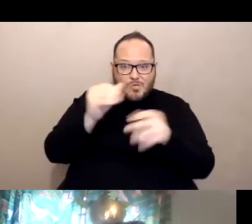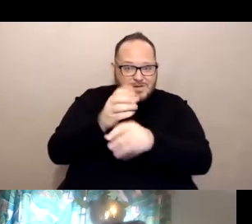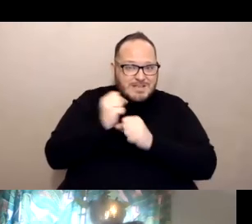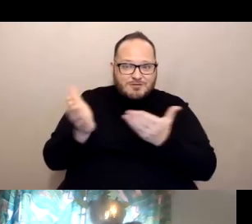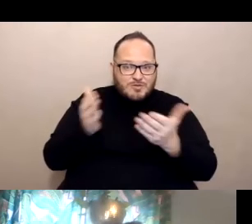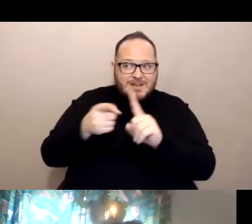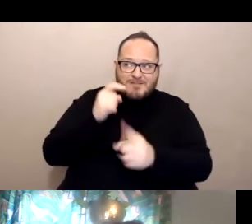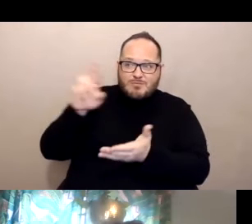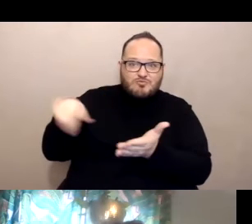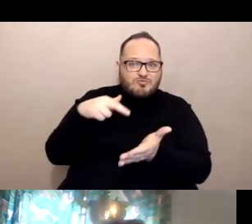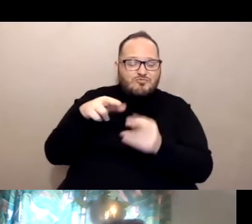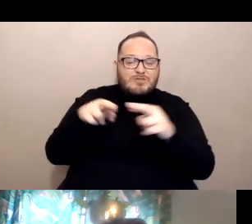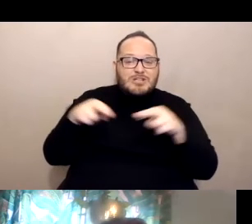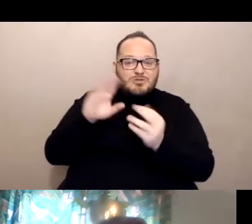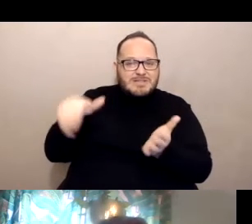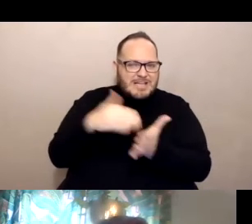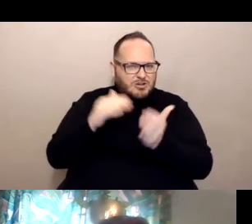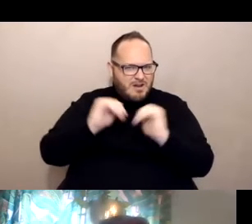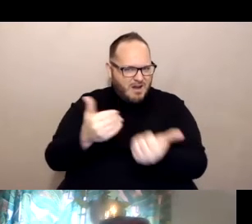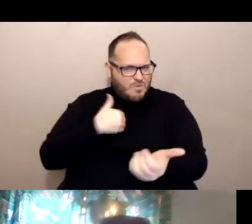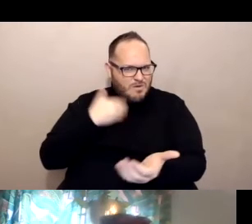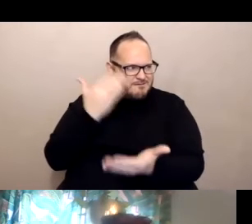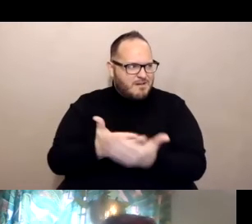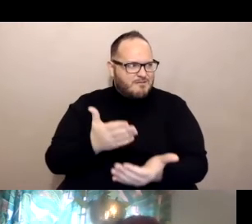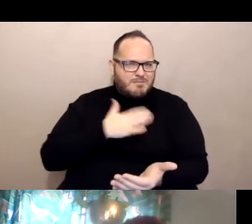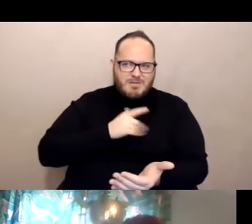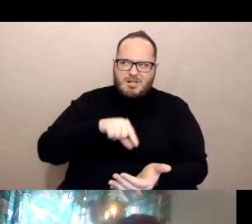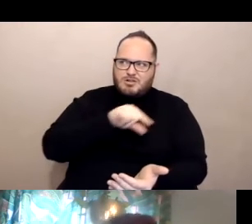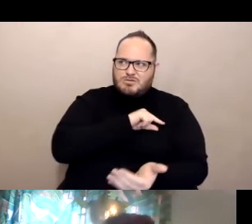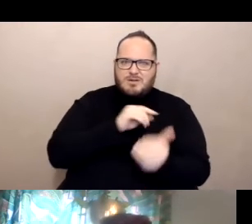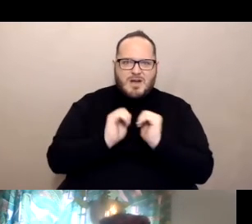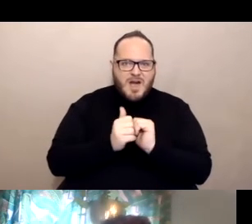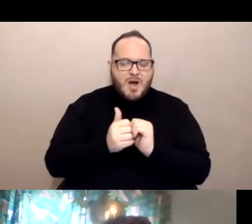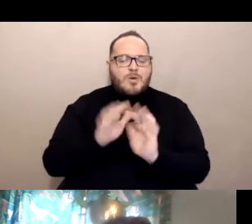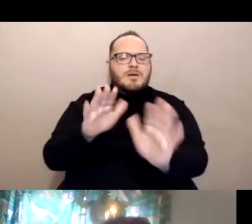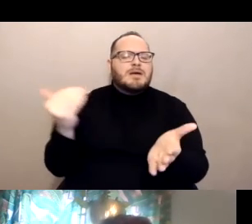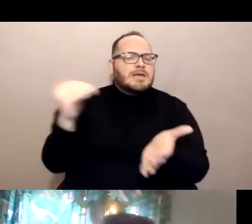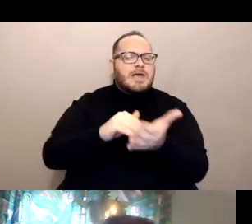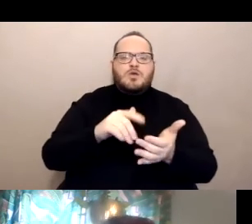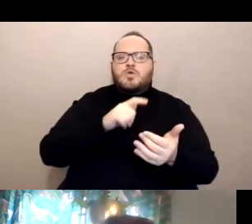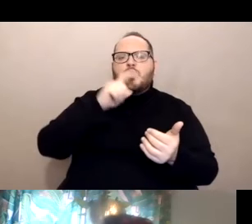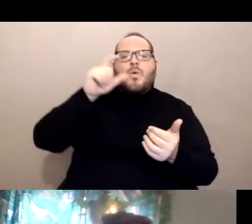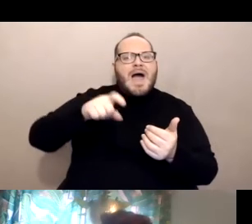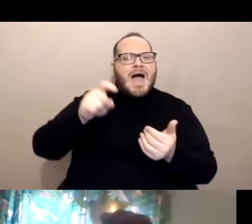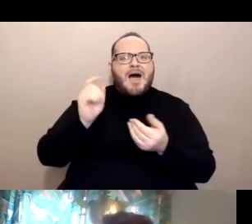How do you verify your eligibility? Again, you don't need to take your confidential medical records with you.